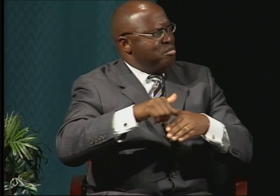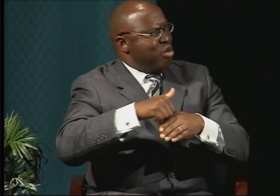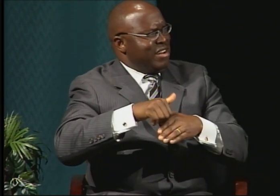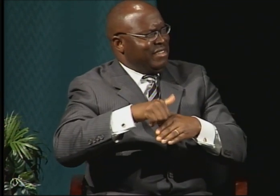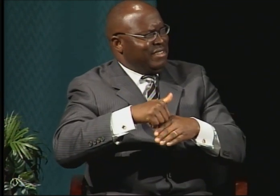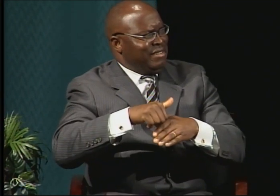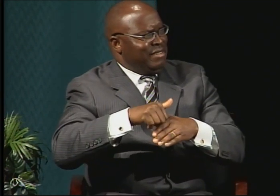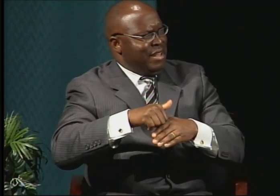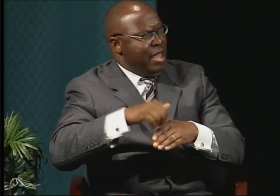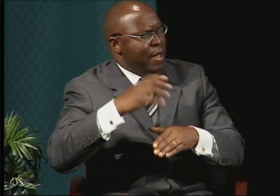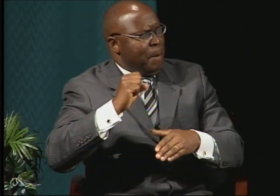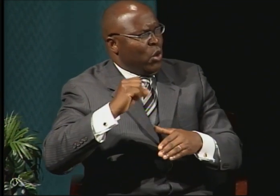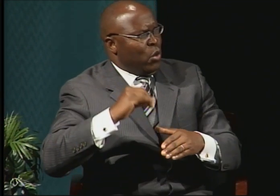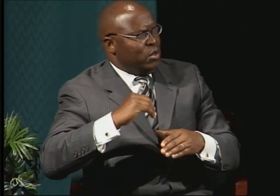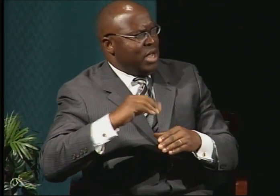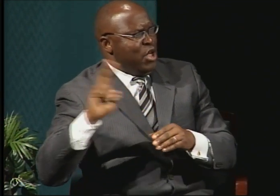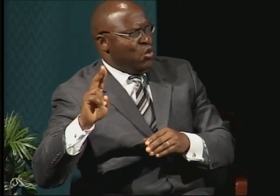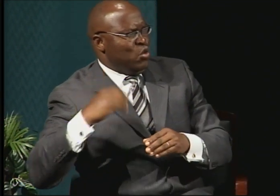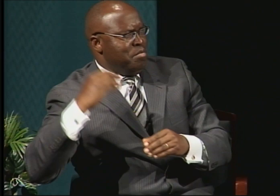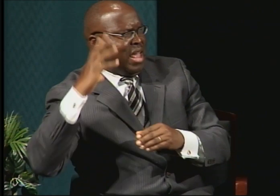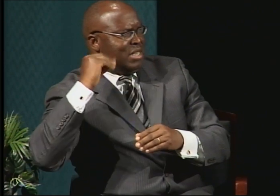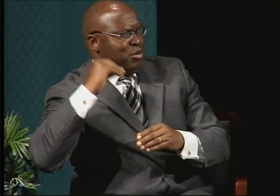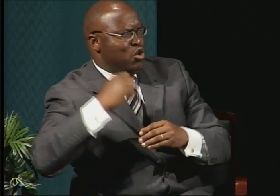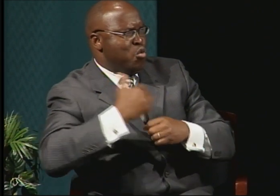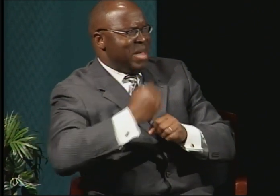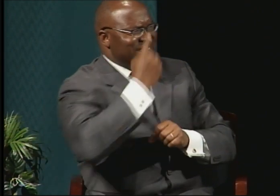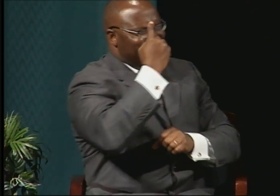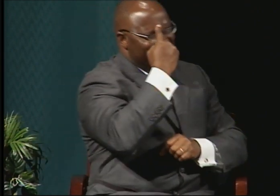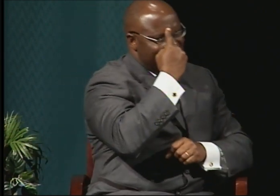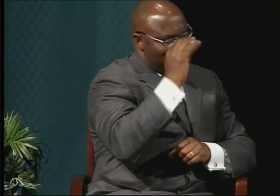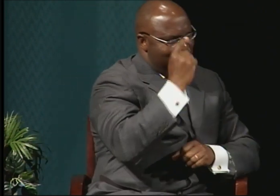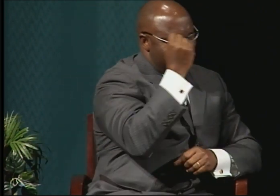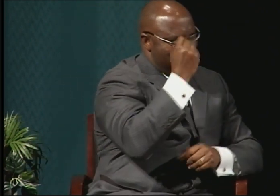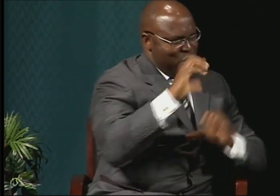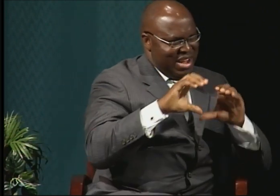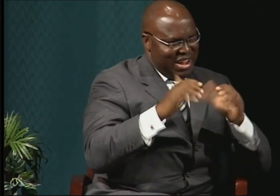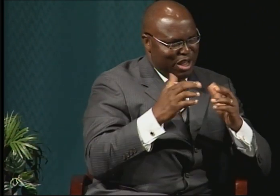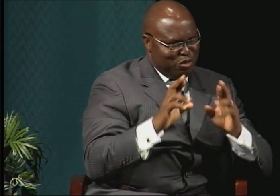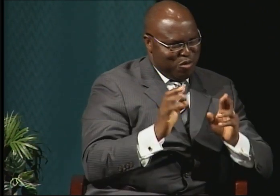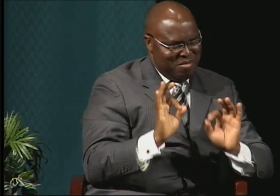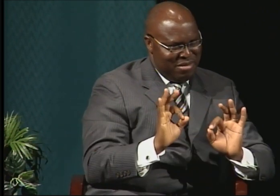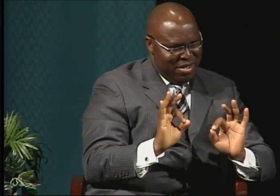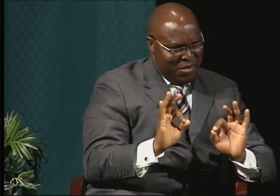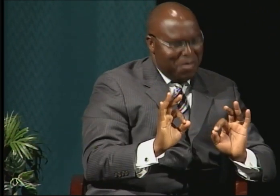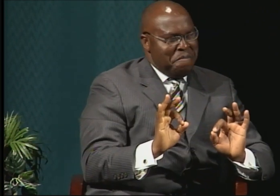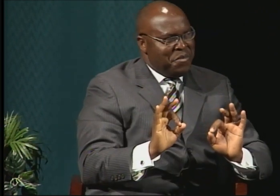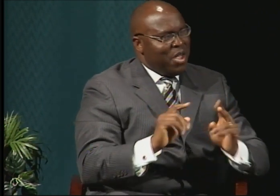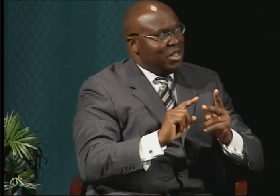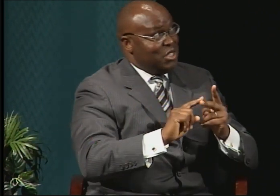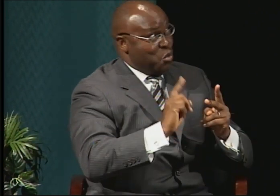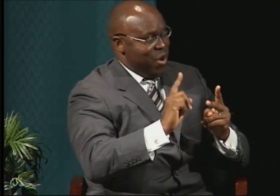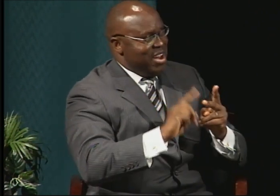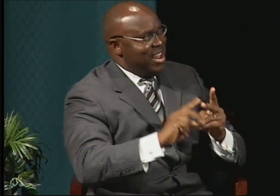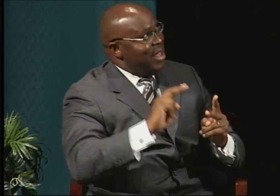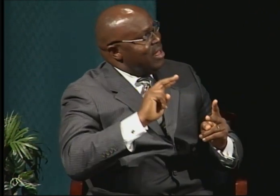that to the theories I was developing during my courses. Secondly, my work experience also helped me